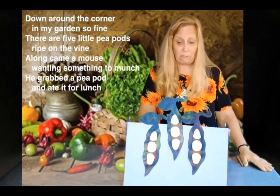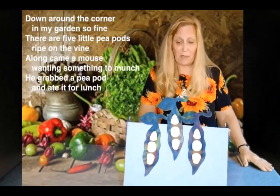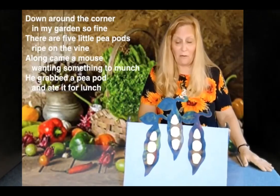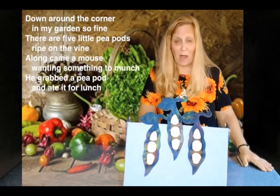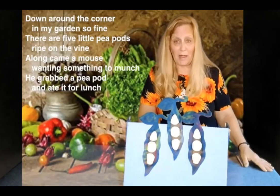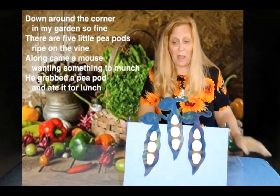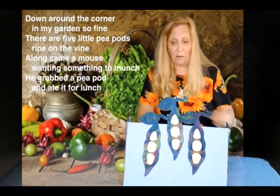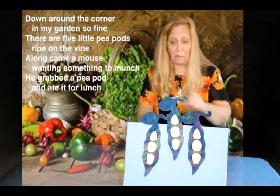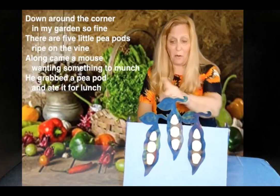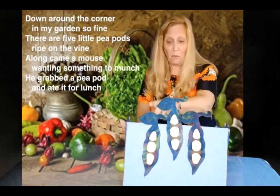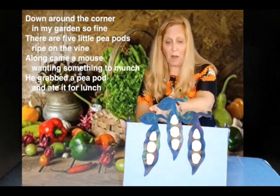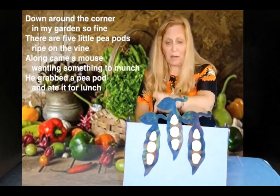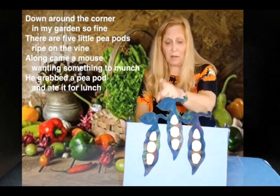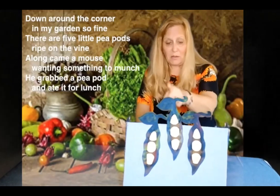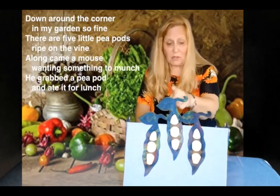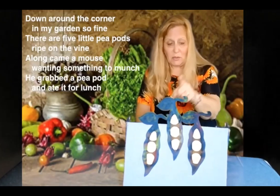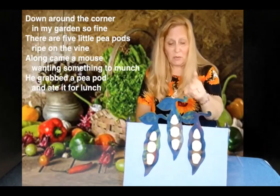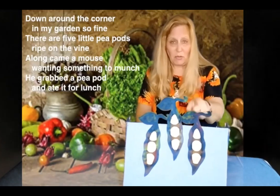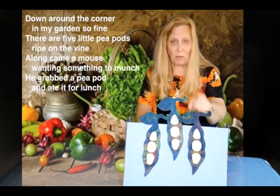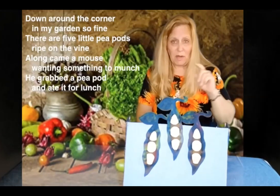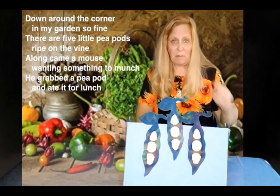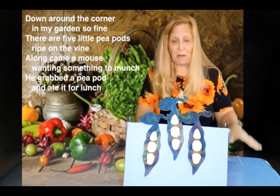Now I have 123 pea pods.